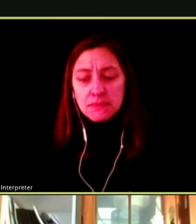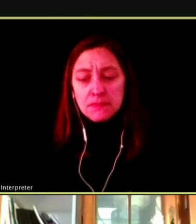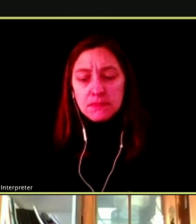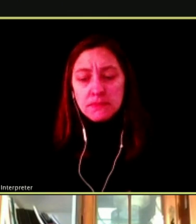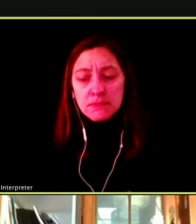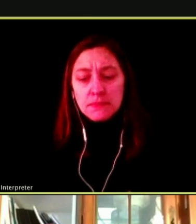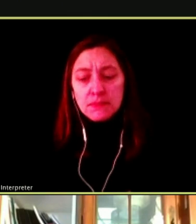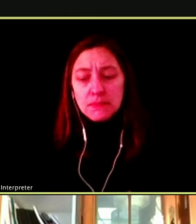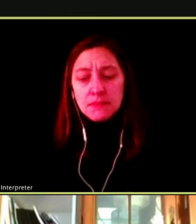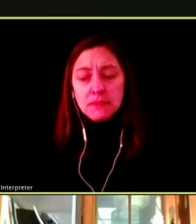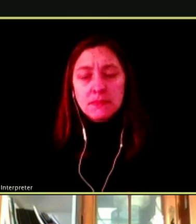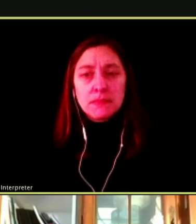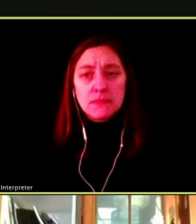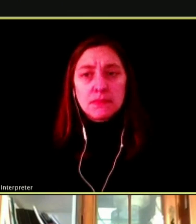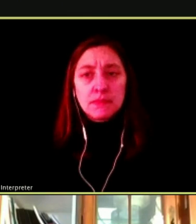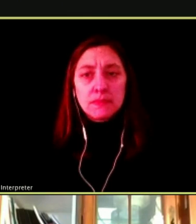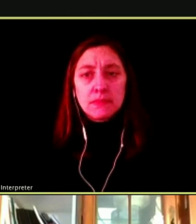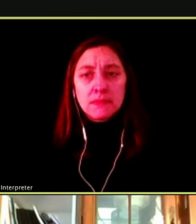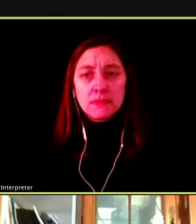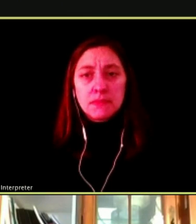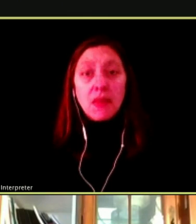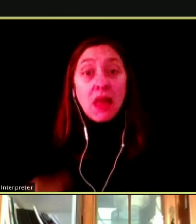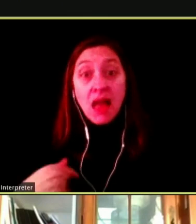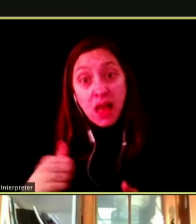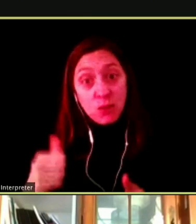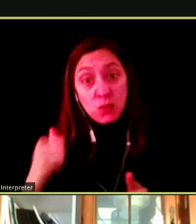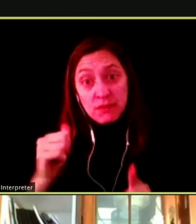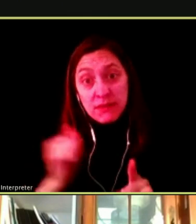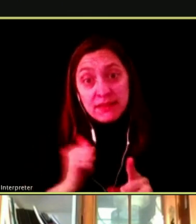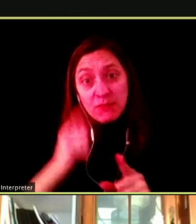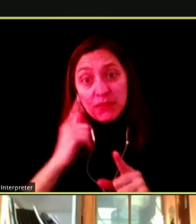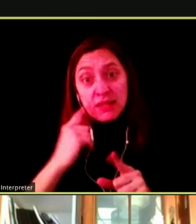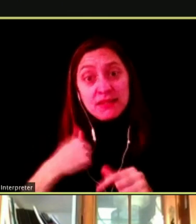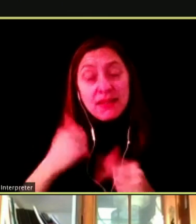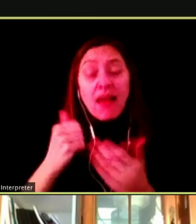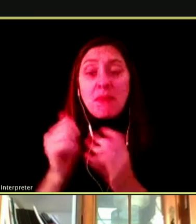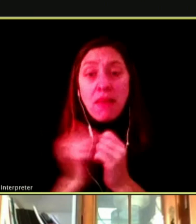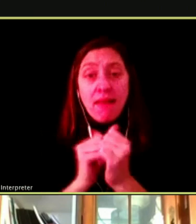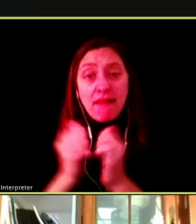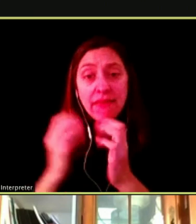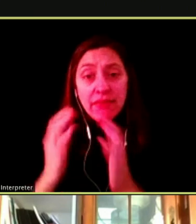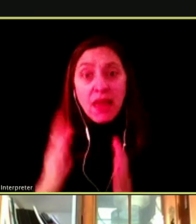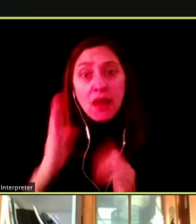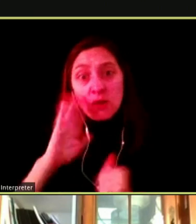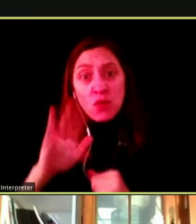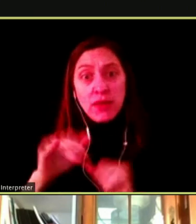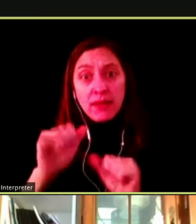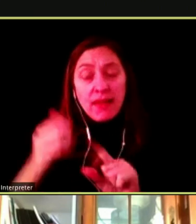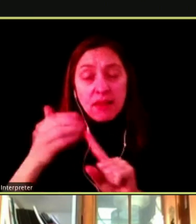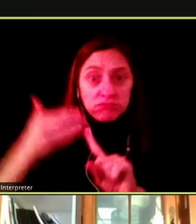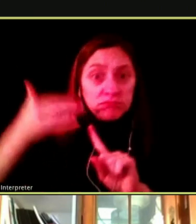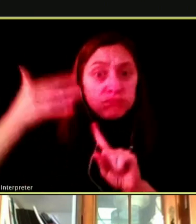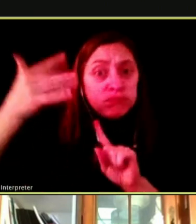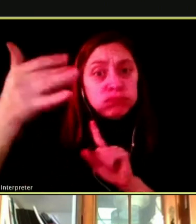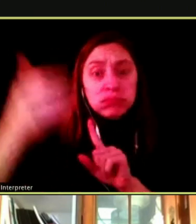I WOULD NEVER BECAUSE I KNOW THE IMPACTS CAN HAVE LONG-TERM AND HOW IT CAN MAKE YOUR PERFORMANCE WORSE.